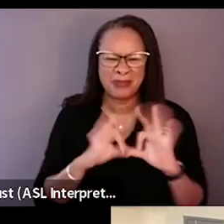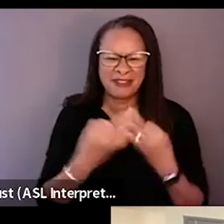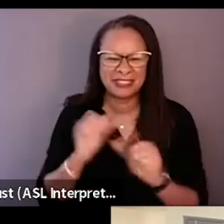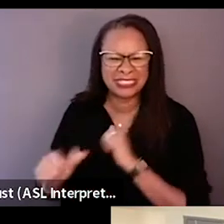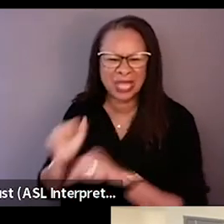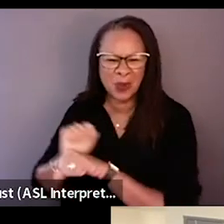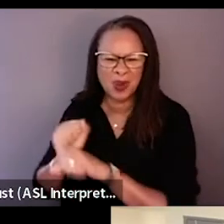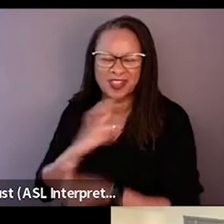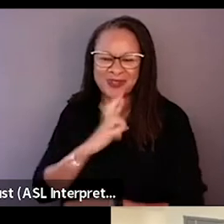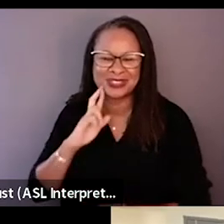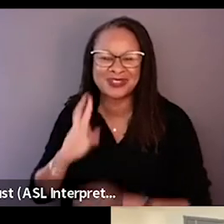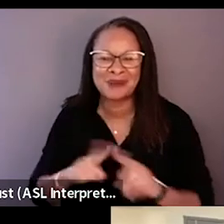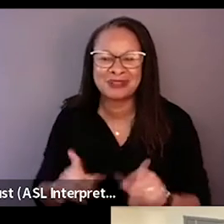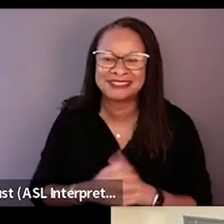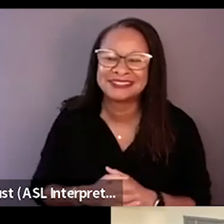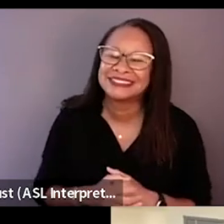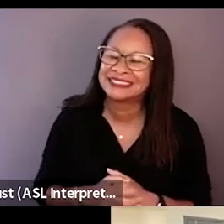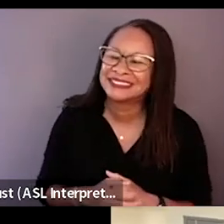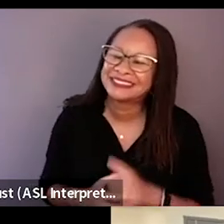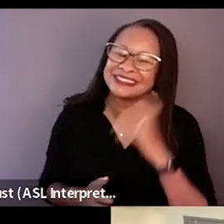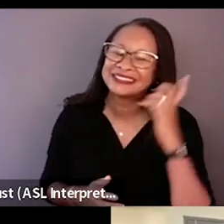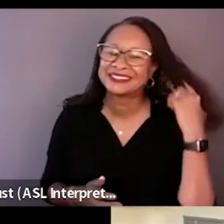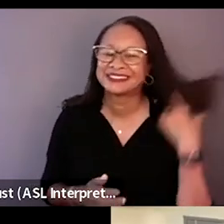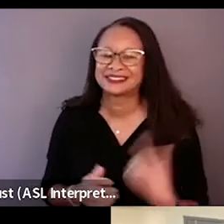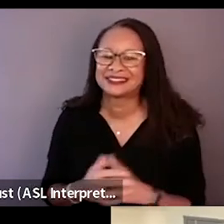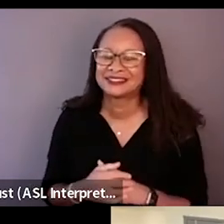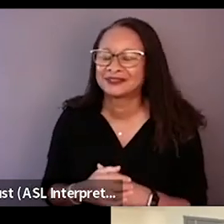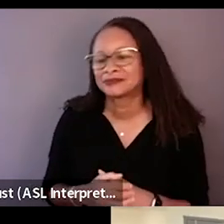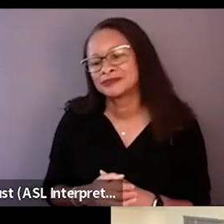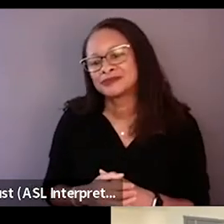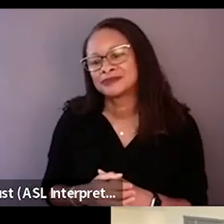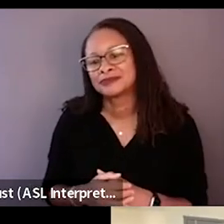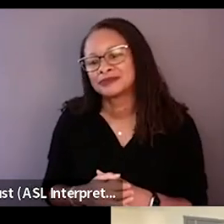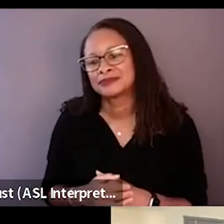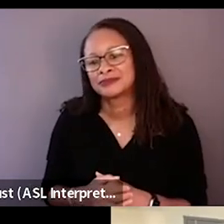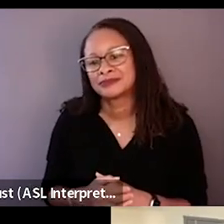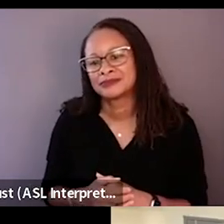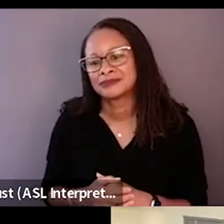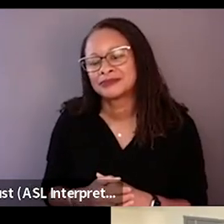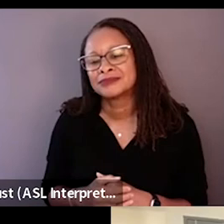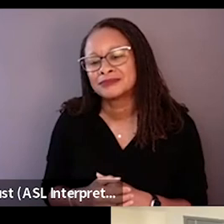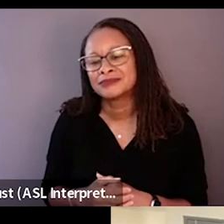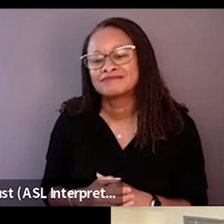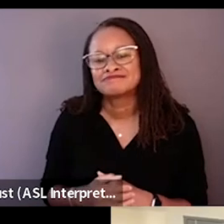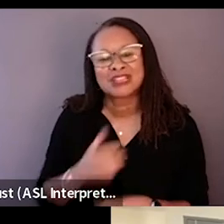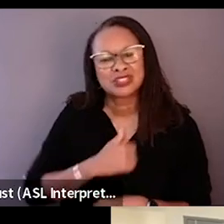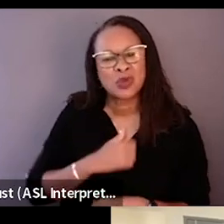But I am... Again, I go back, I was regretted, I missed you during the 40 anniversary of Benson Chen.